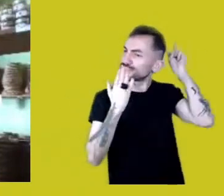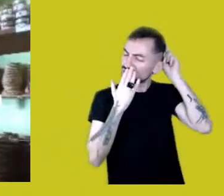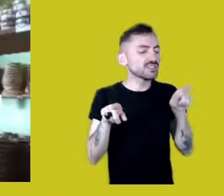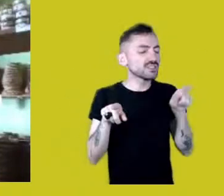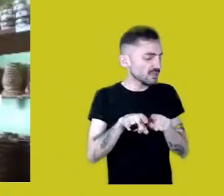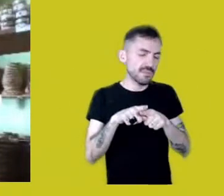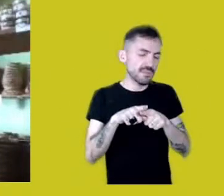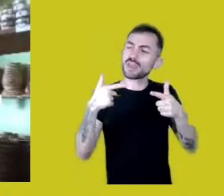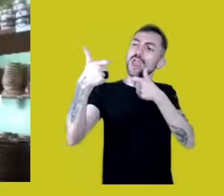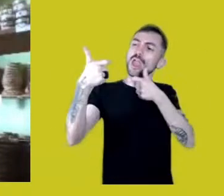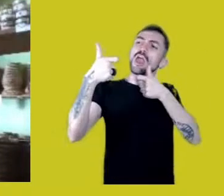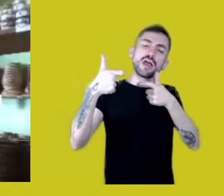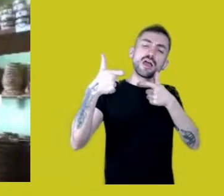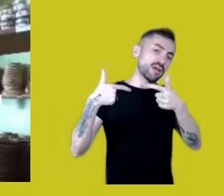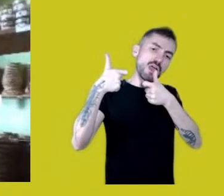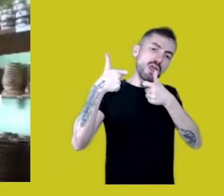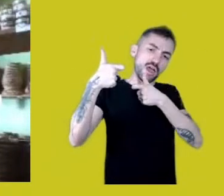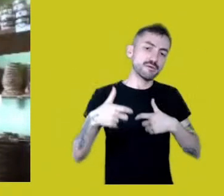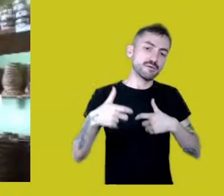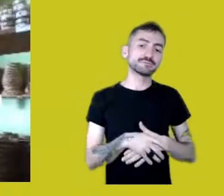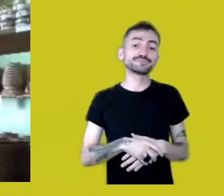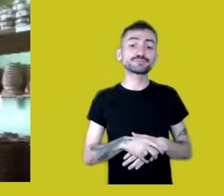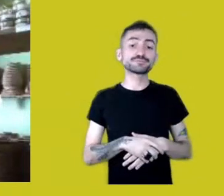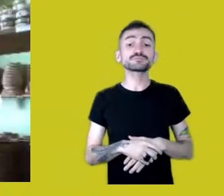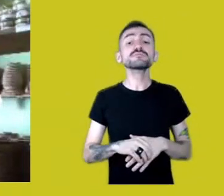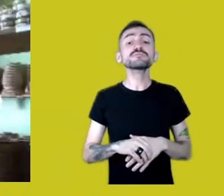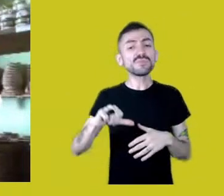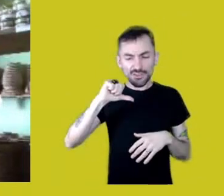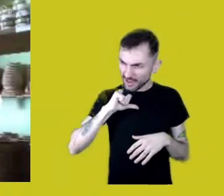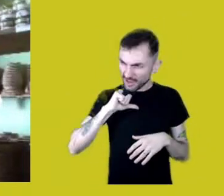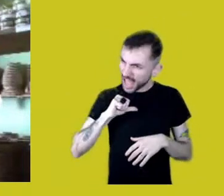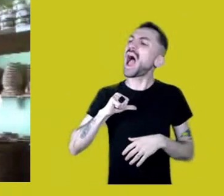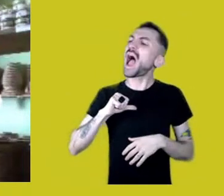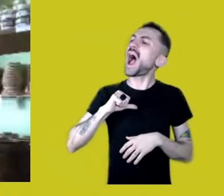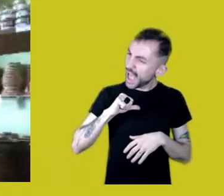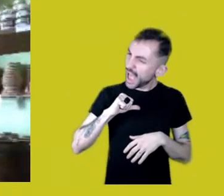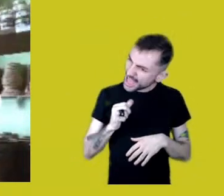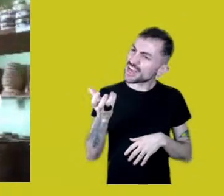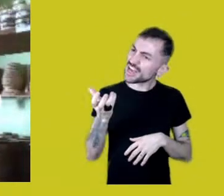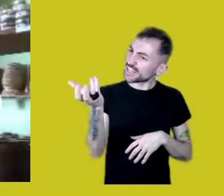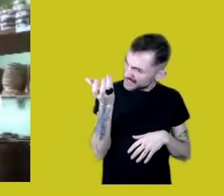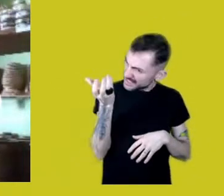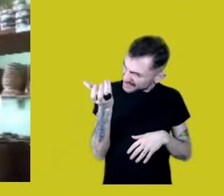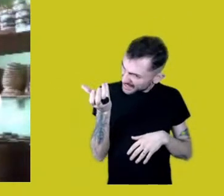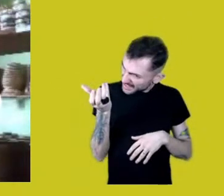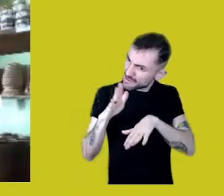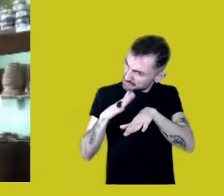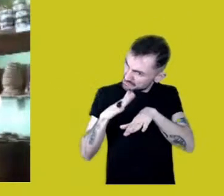I was like, “Oh, yeah? You’ll use it however you want? We’ll see about that.”